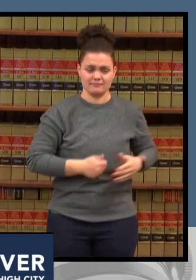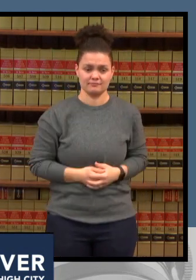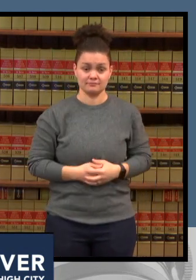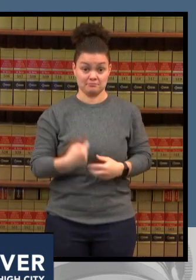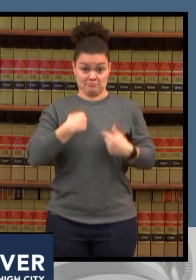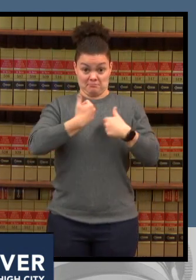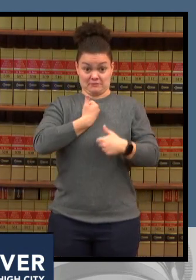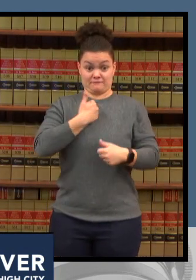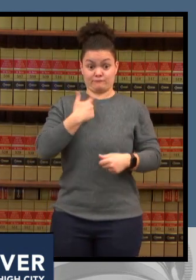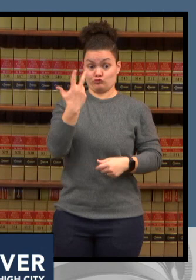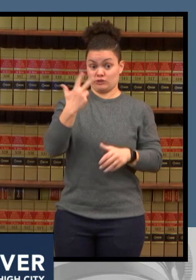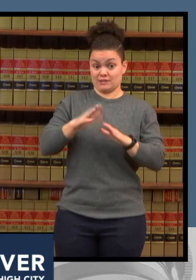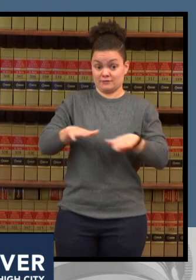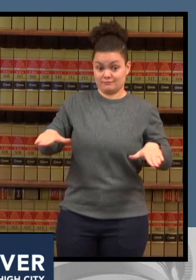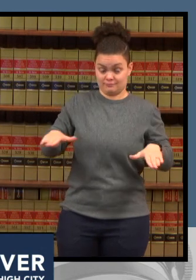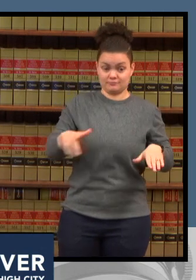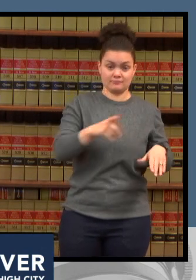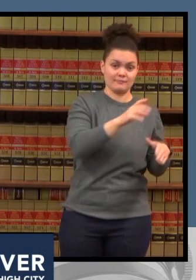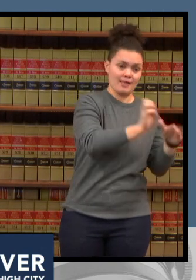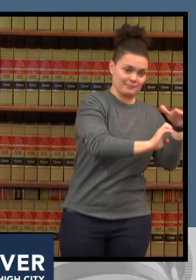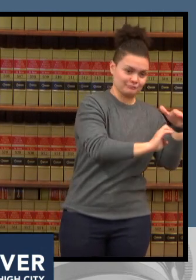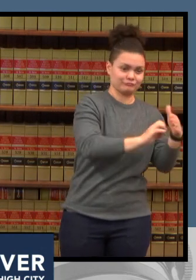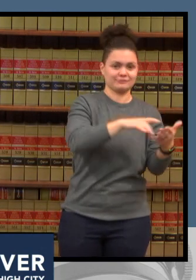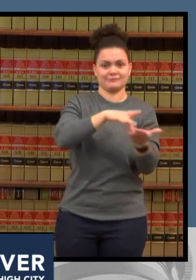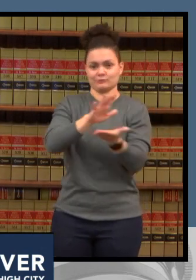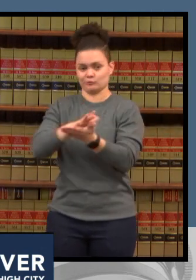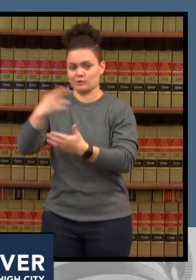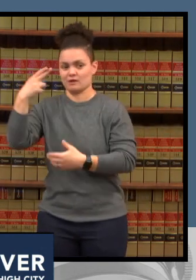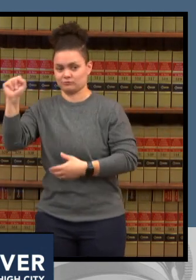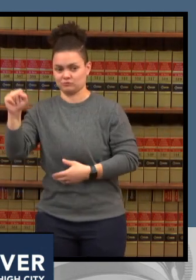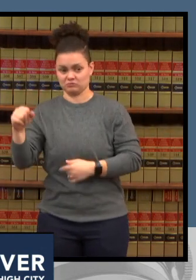they've been wearing masks at school for the last year and never once has one of my